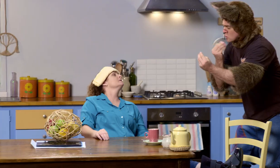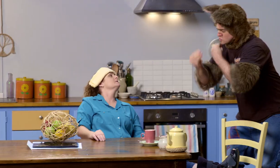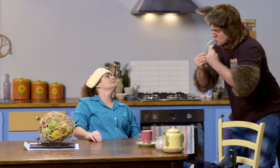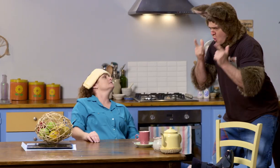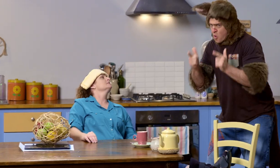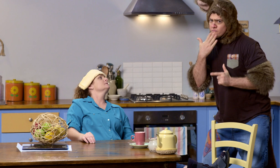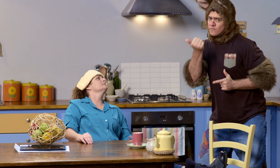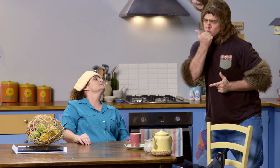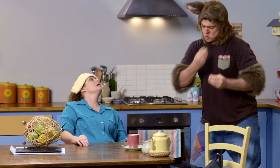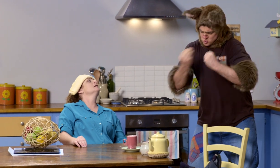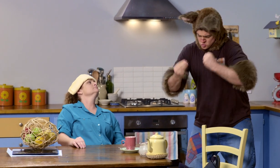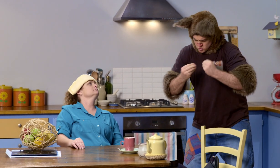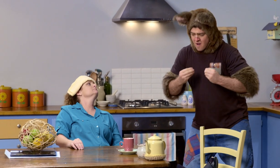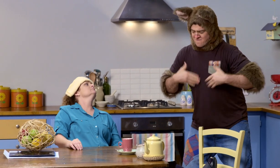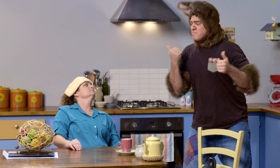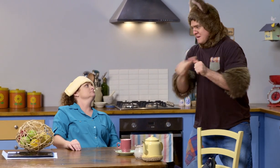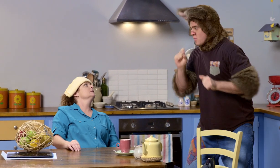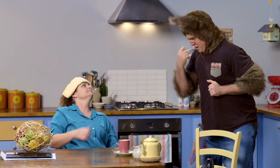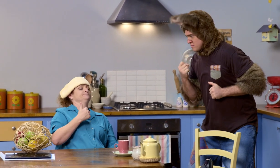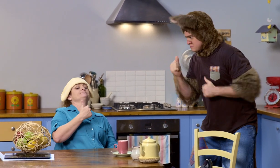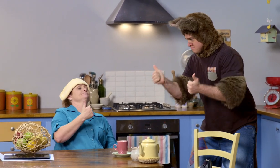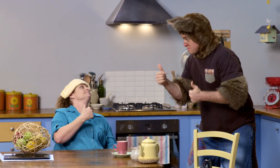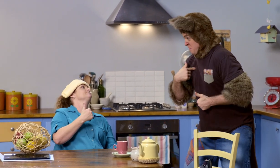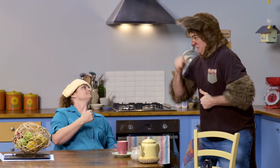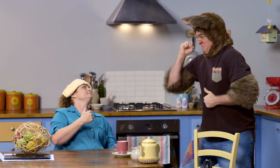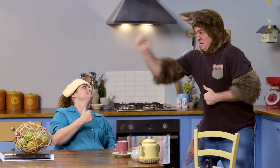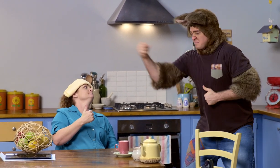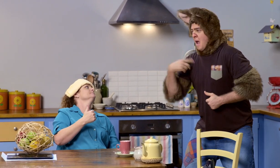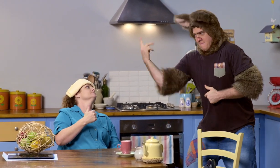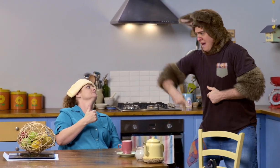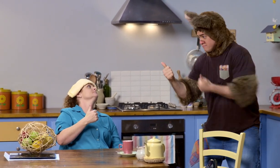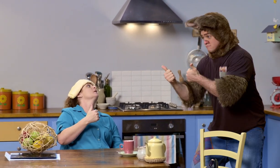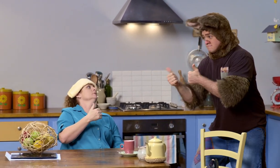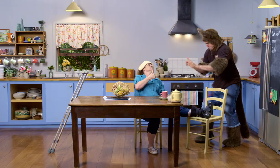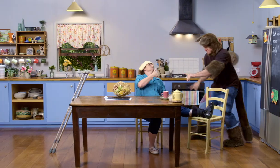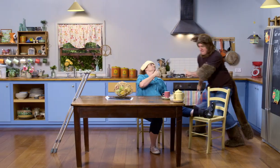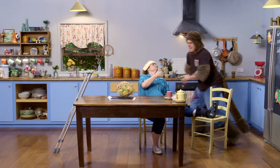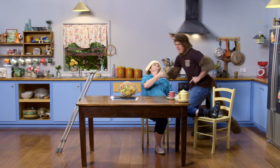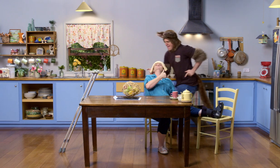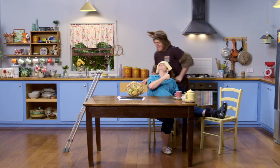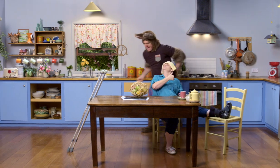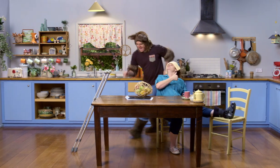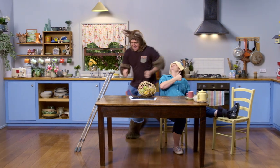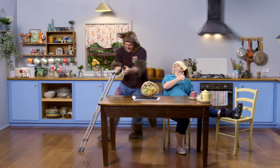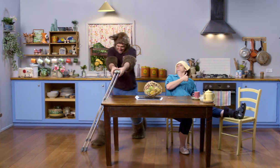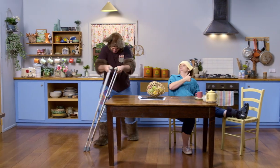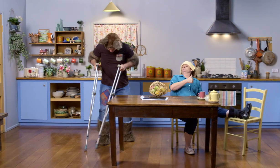Sally, you must eat lots and lots of fruit. It will help you feel better. I'm gonna go outside and I'll be back. OK.